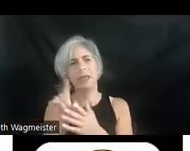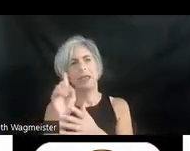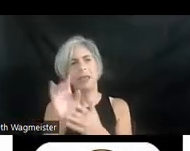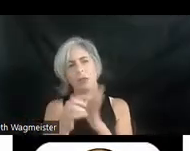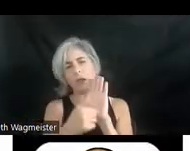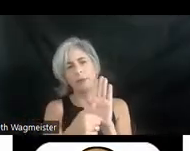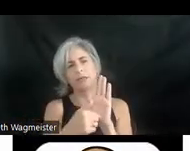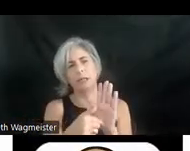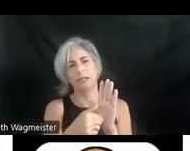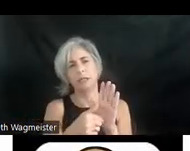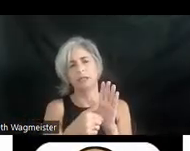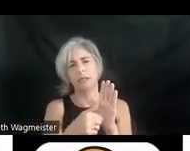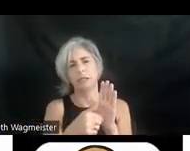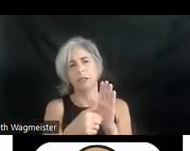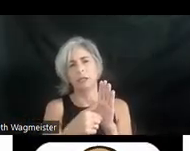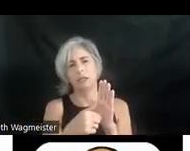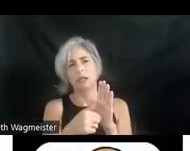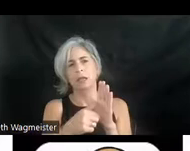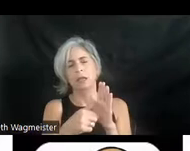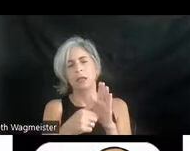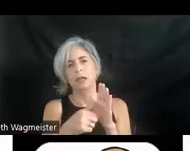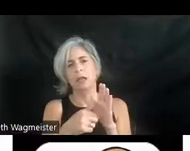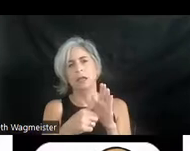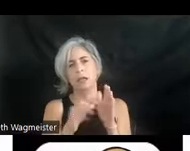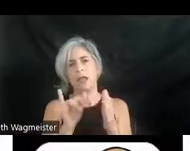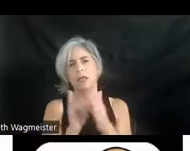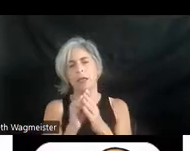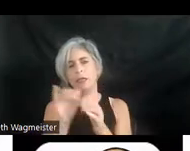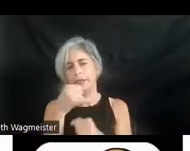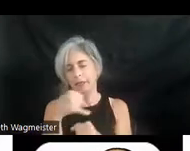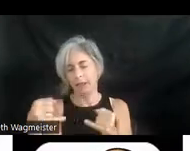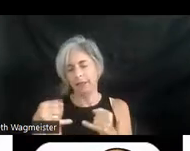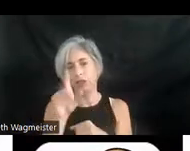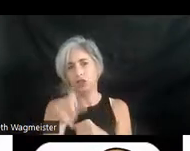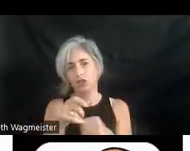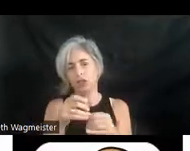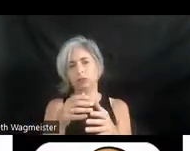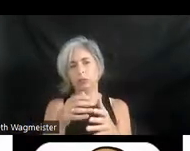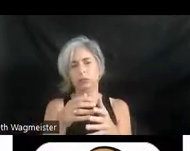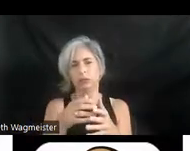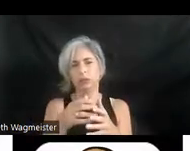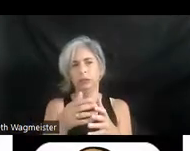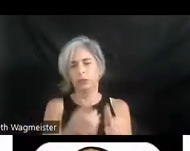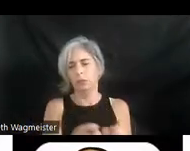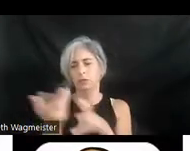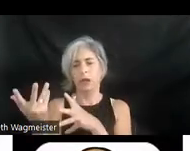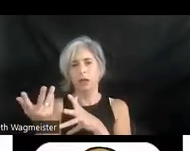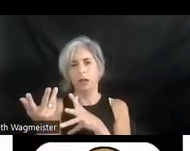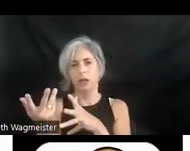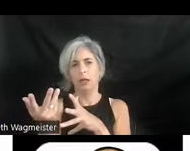the concaveness. And it should dispel any notion that they're horizontal and not vertical.